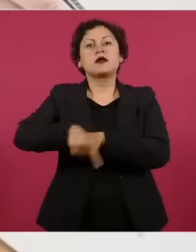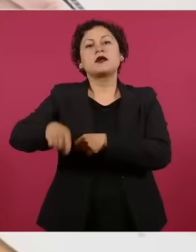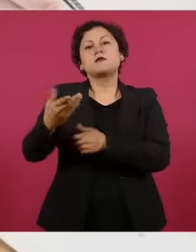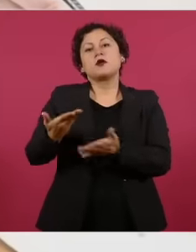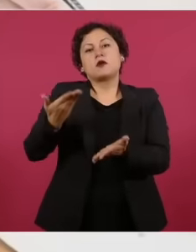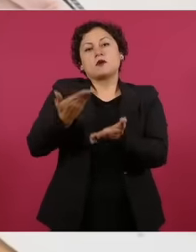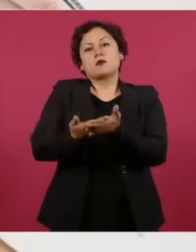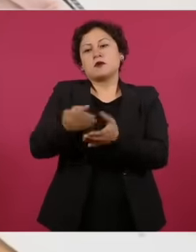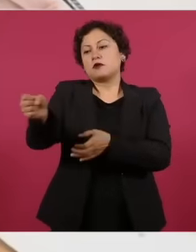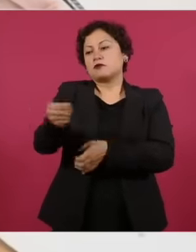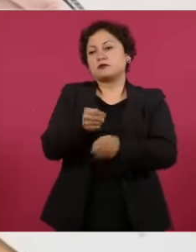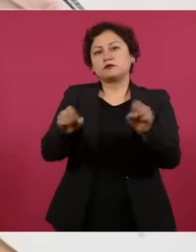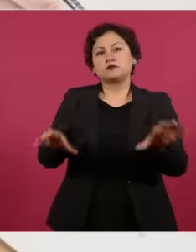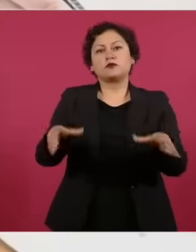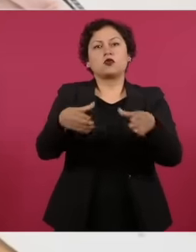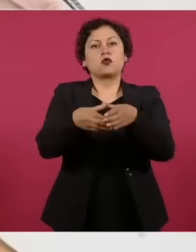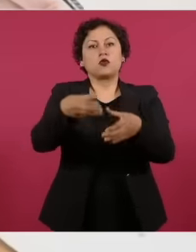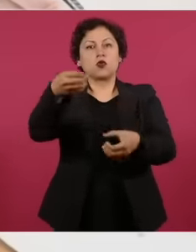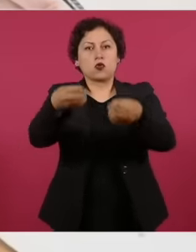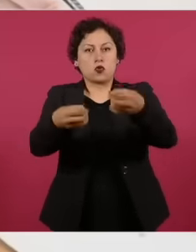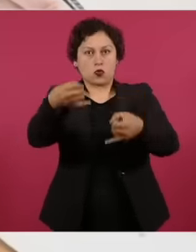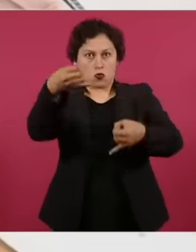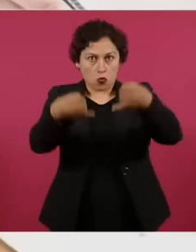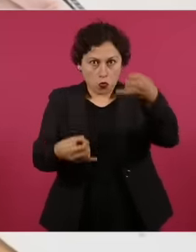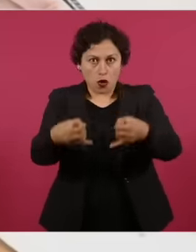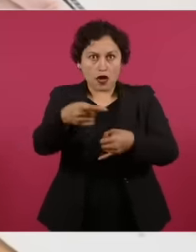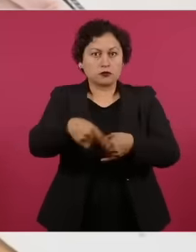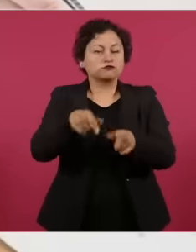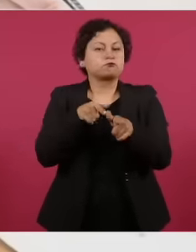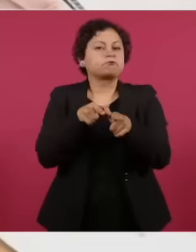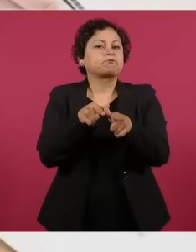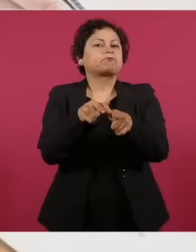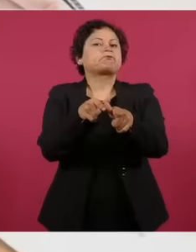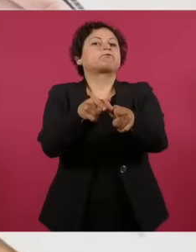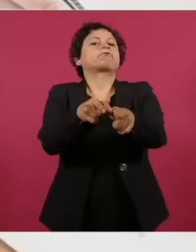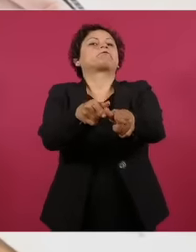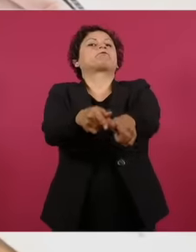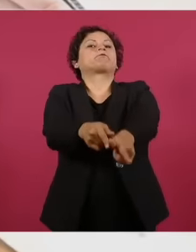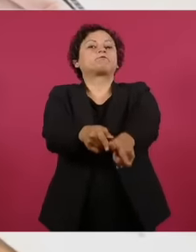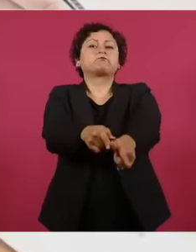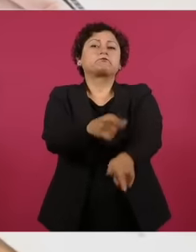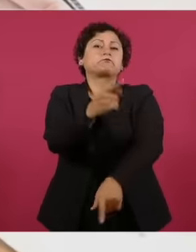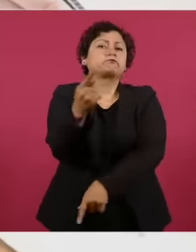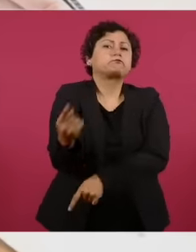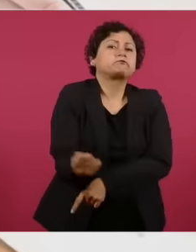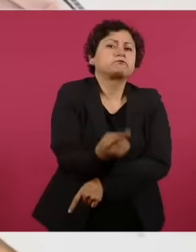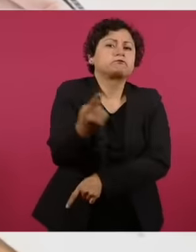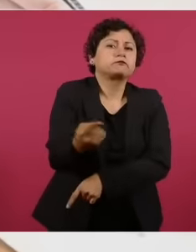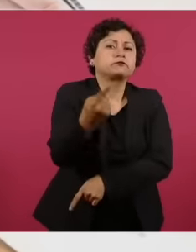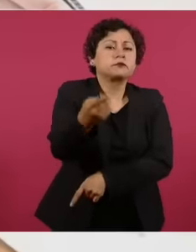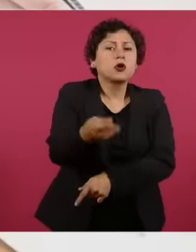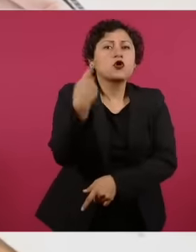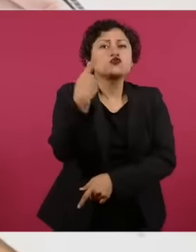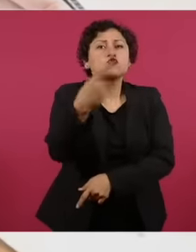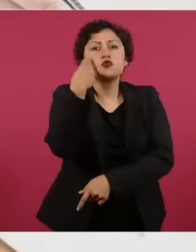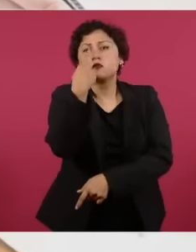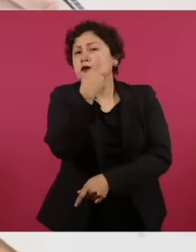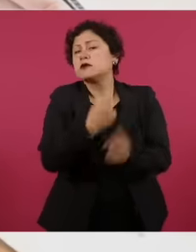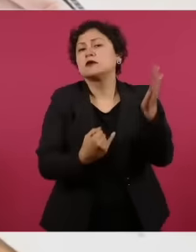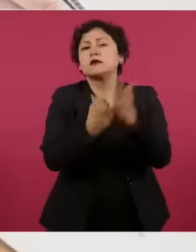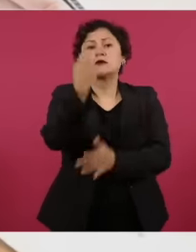immovable until their retirement or death, judges and magistrates do not actually have the